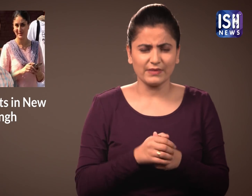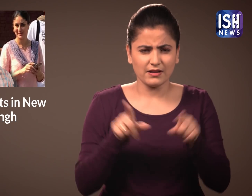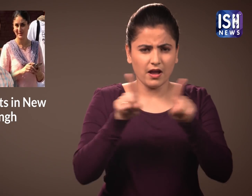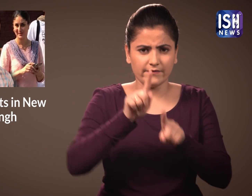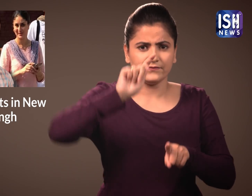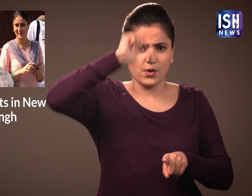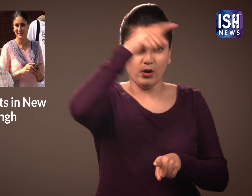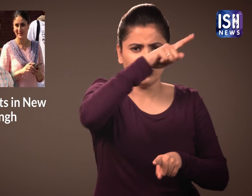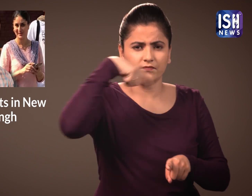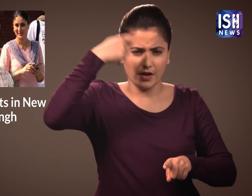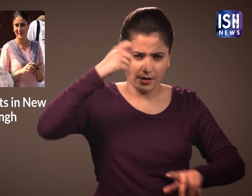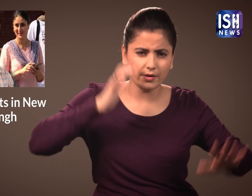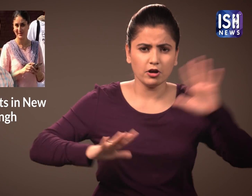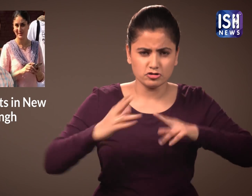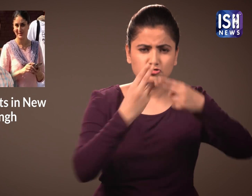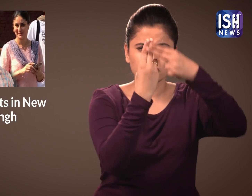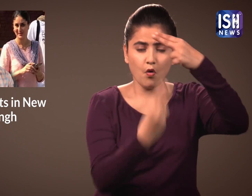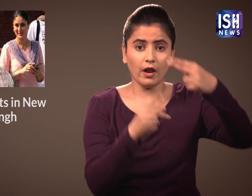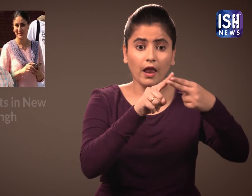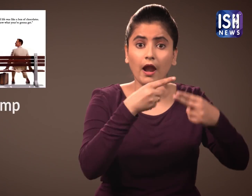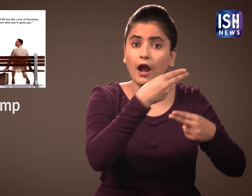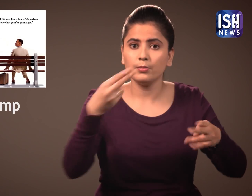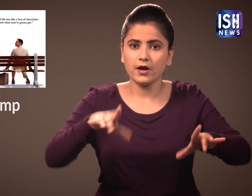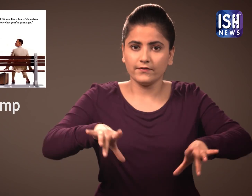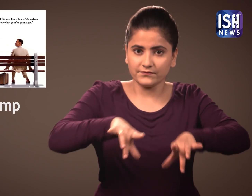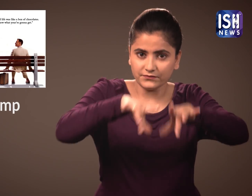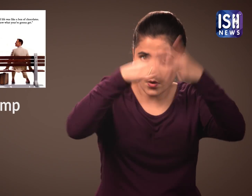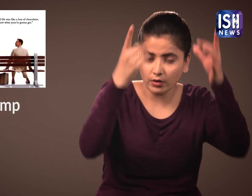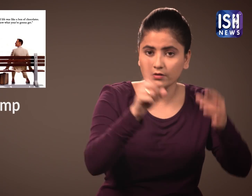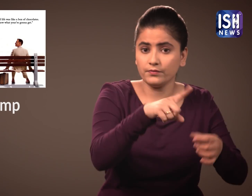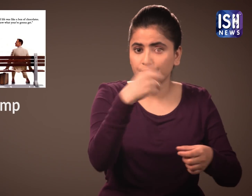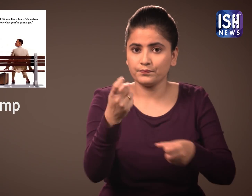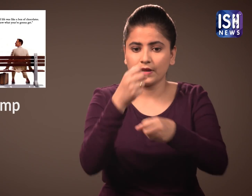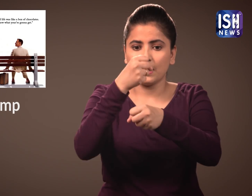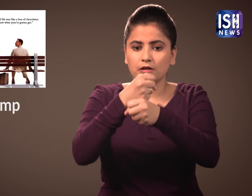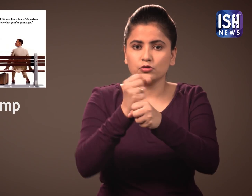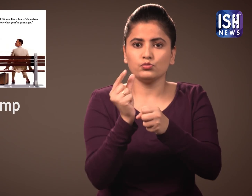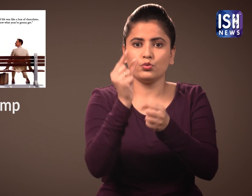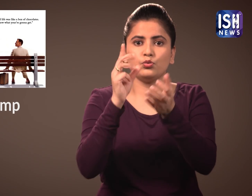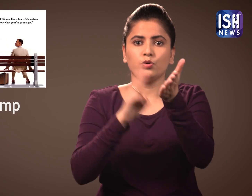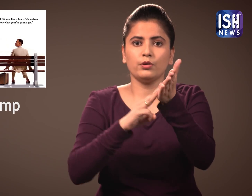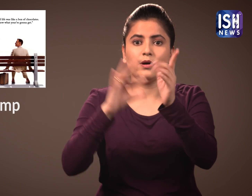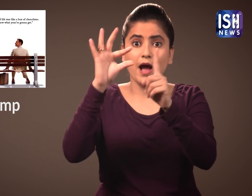Forest Gump is an english movie